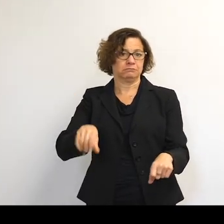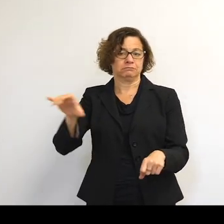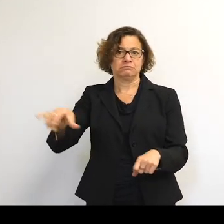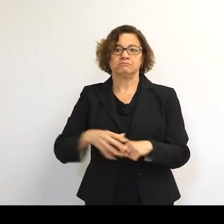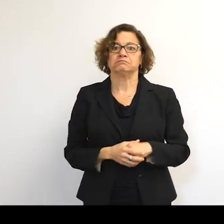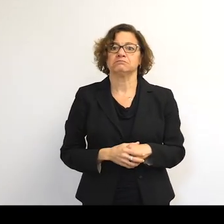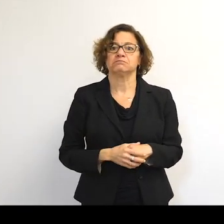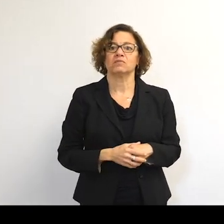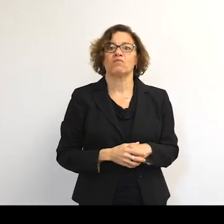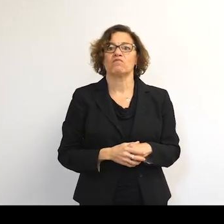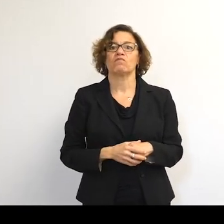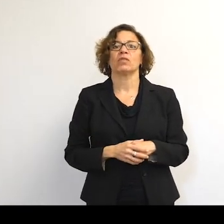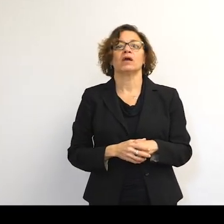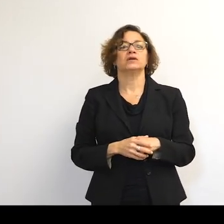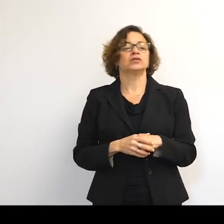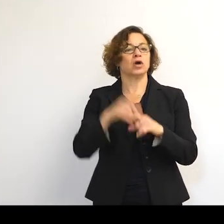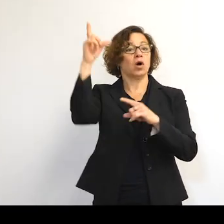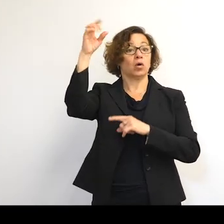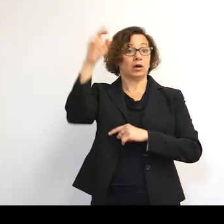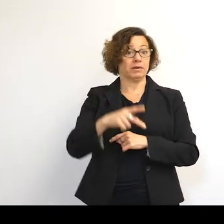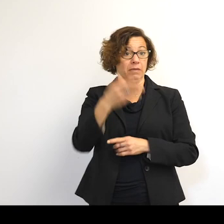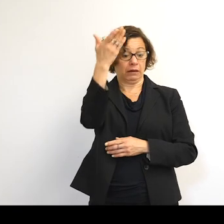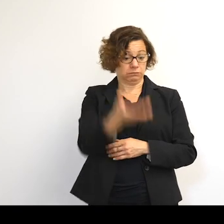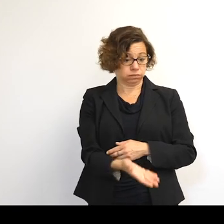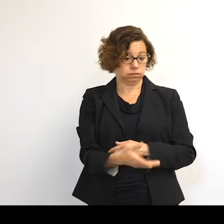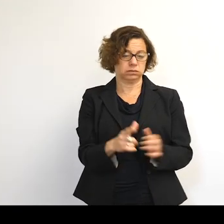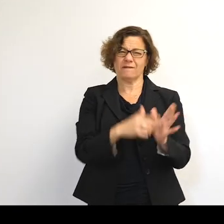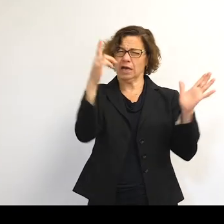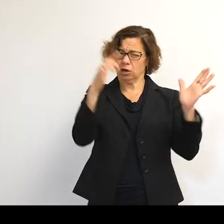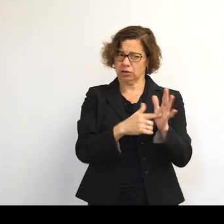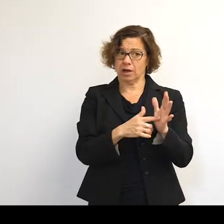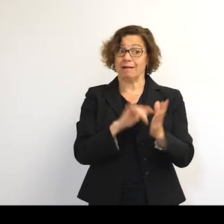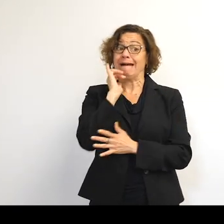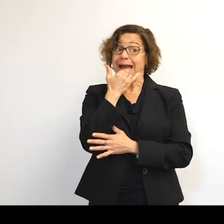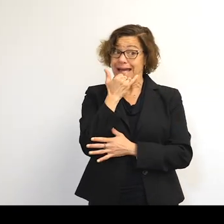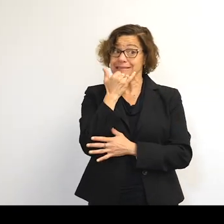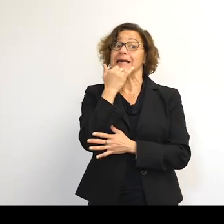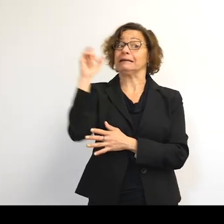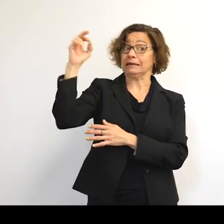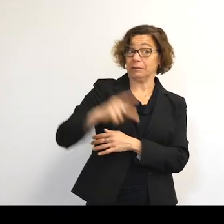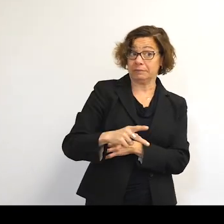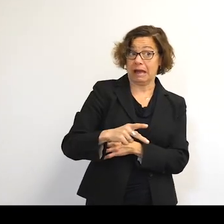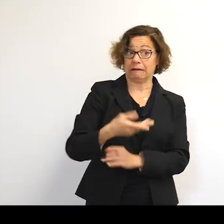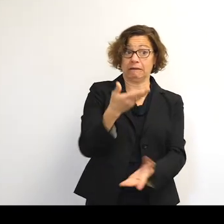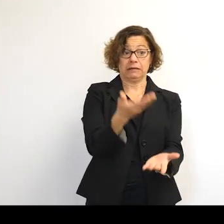So intact reentry is extremely rare. So something accidentally reentering and landing on us